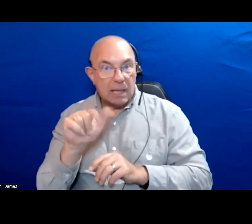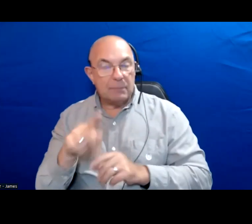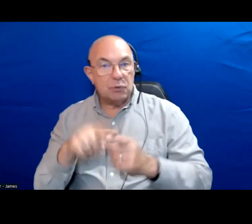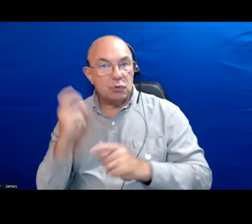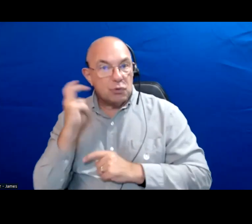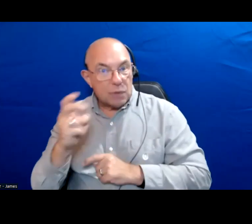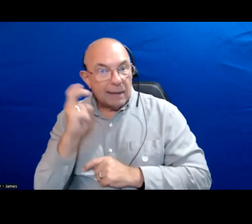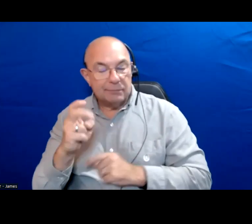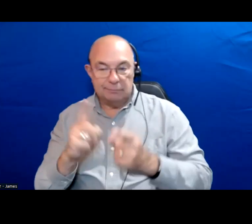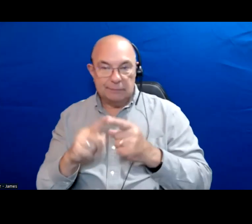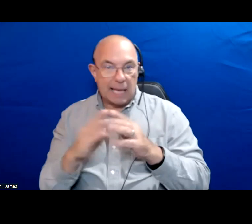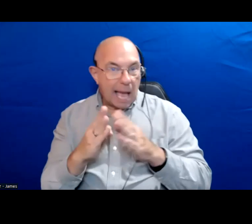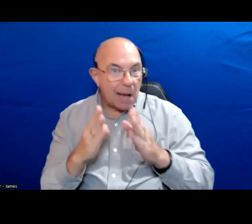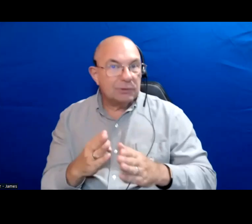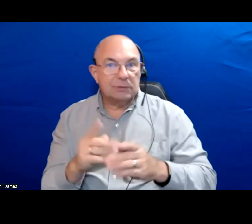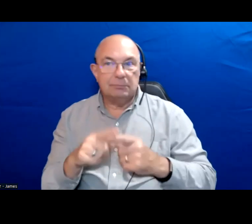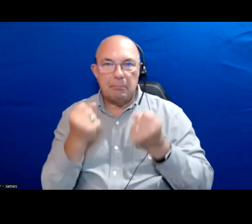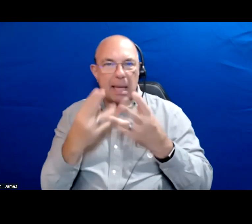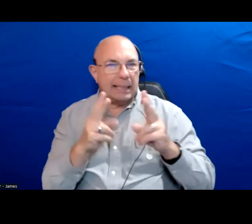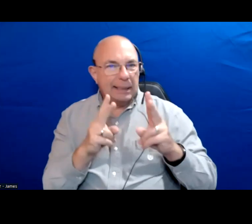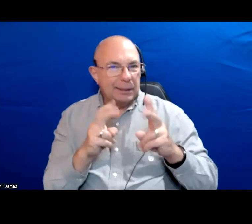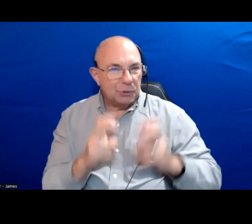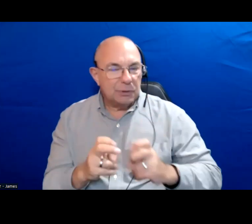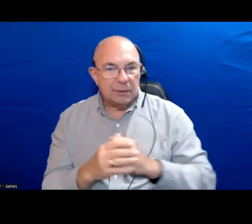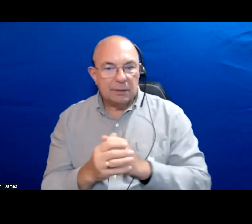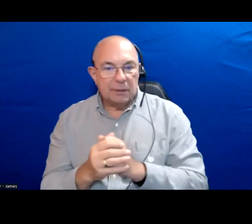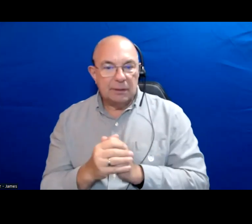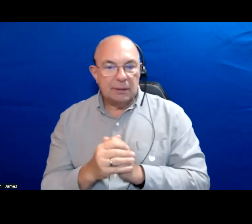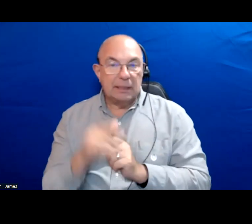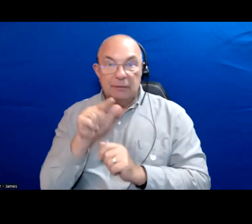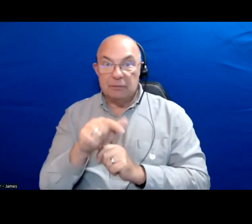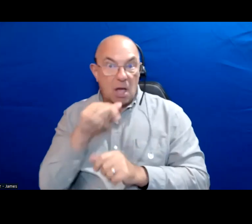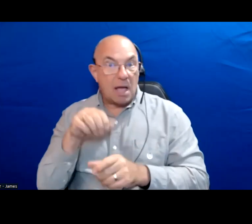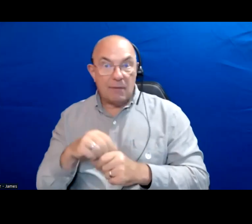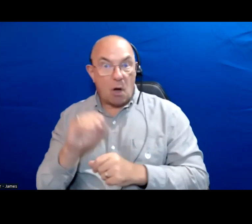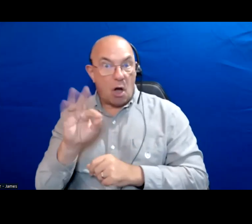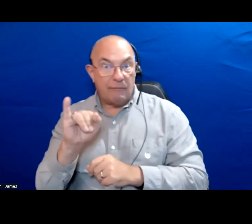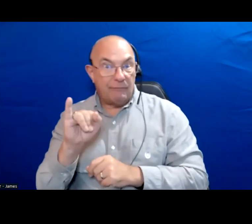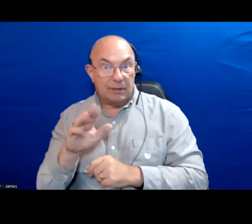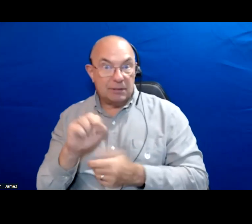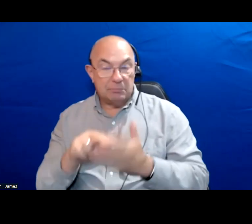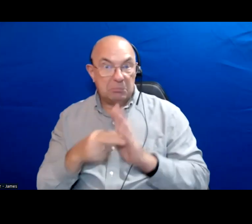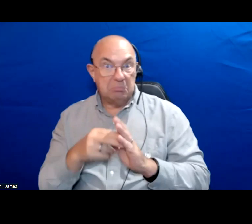when it comes to housing, when it comes to a lot of these issues. If you have not been in office I do not think that disqualifies you running for mayor but